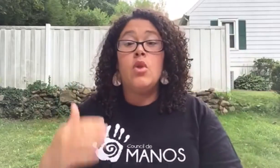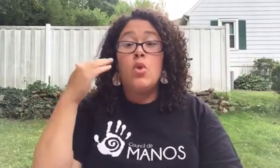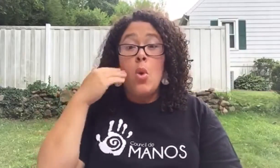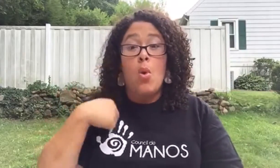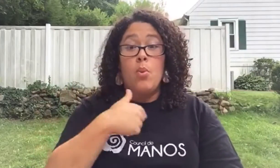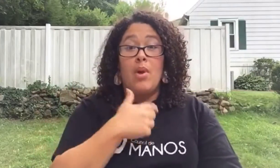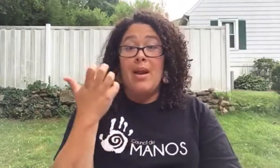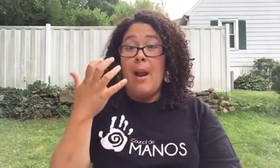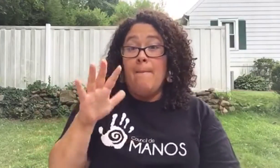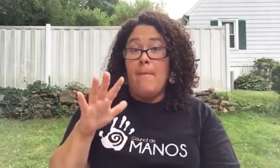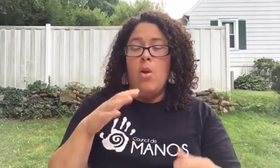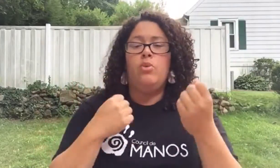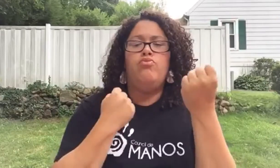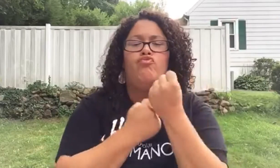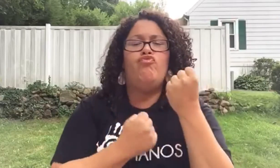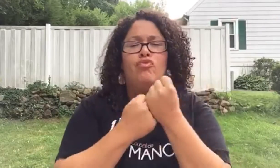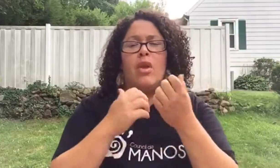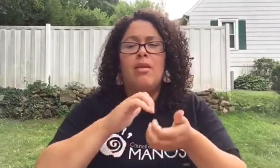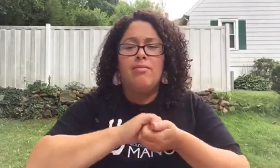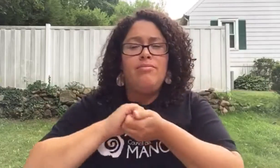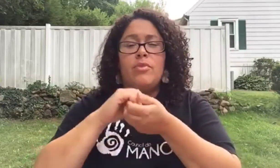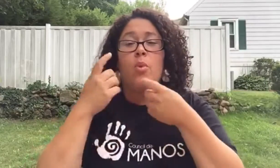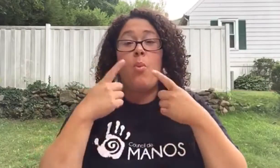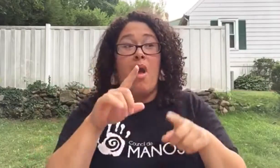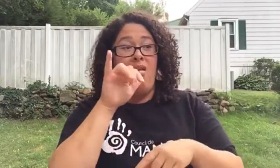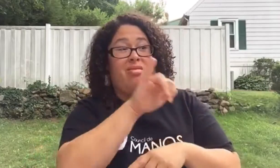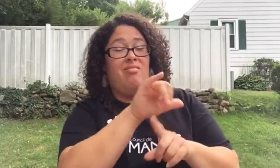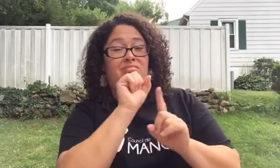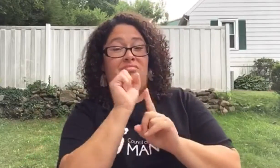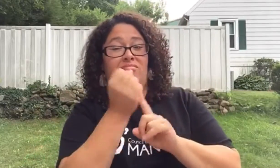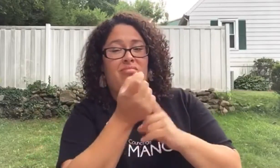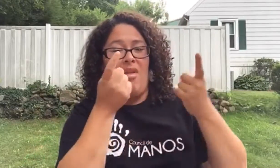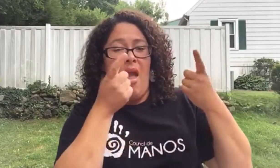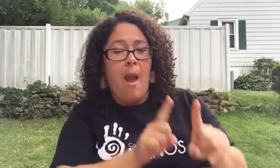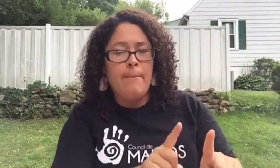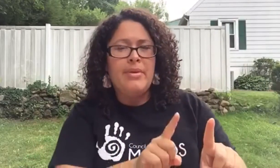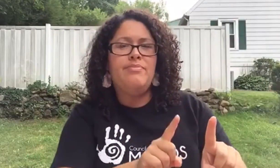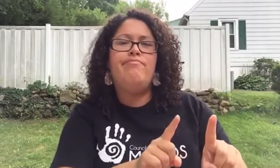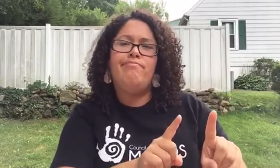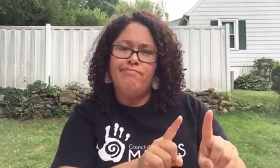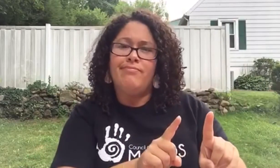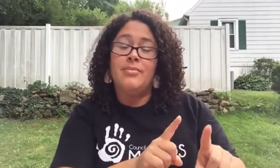Please know that Council de Manos stands in solidarity with you during this time of change.